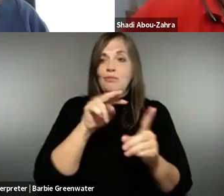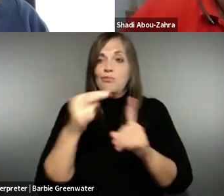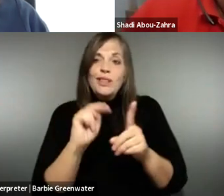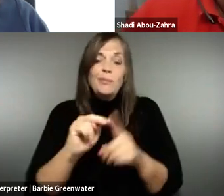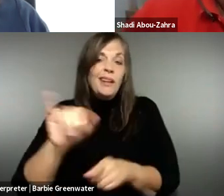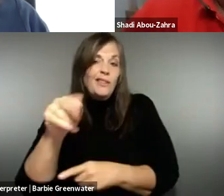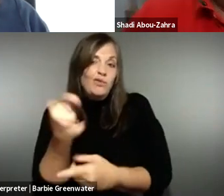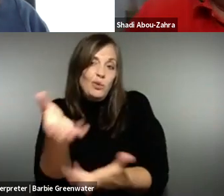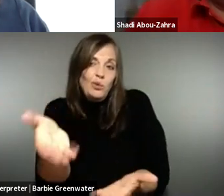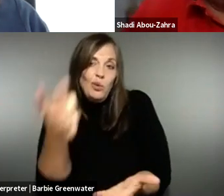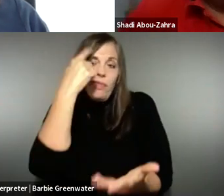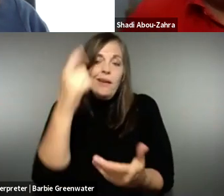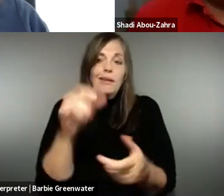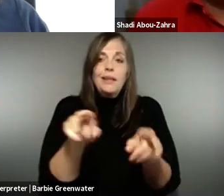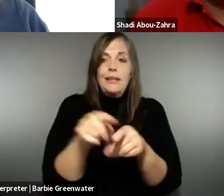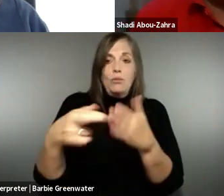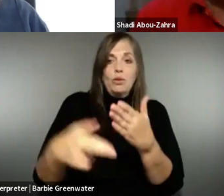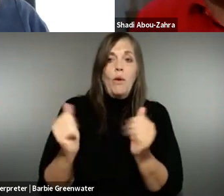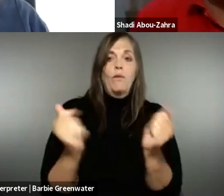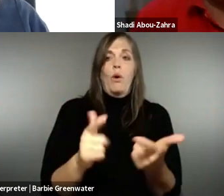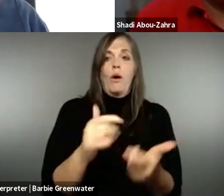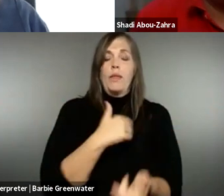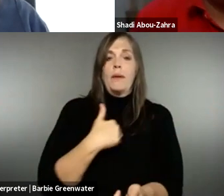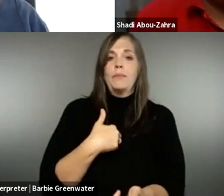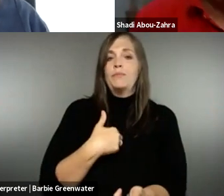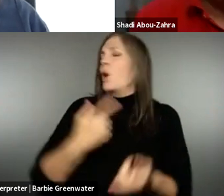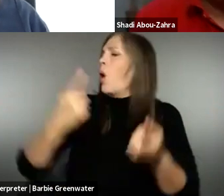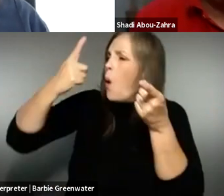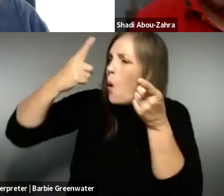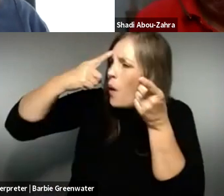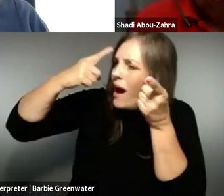Actually, it's not